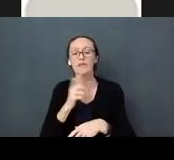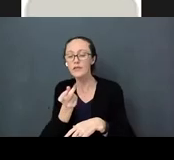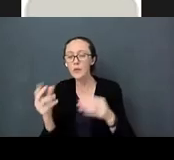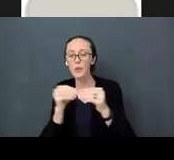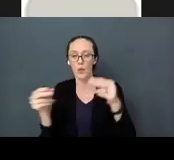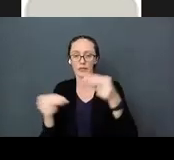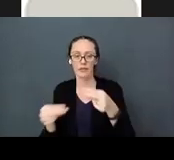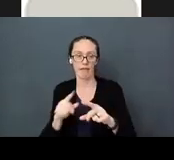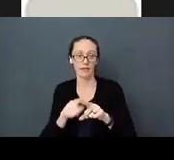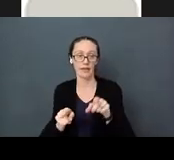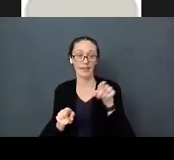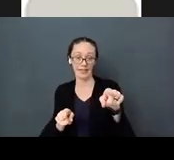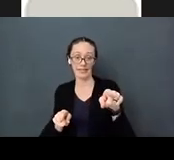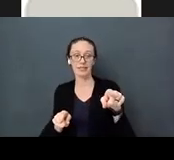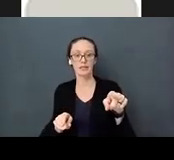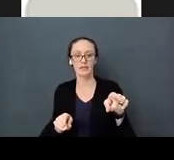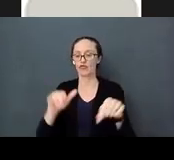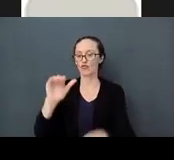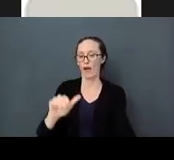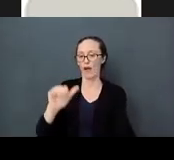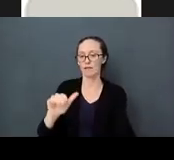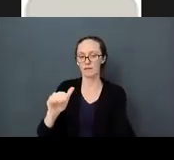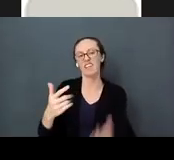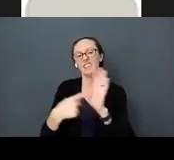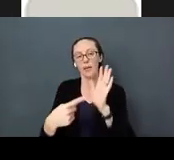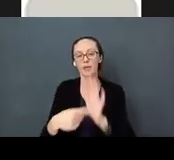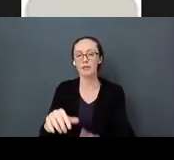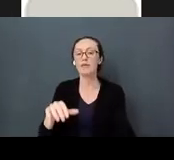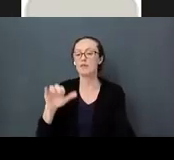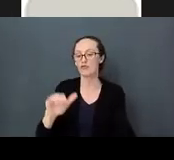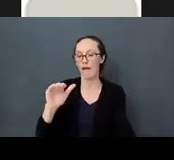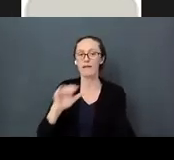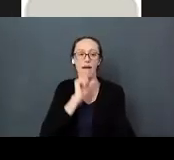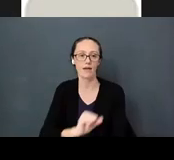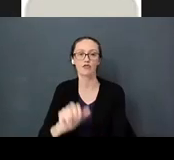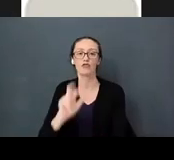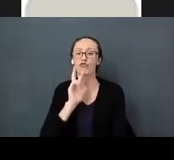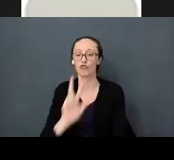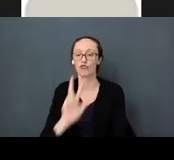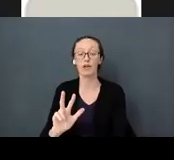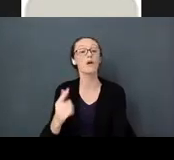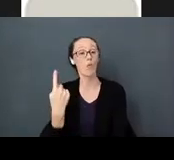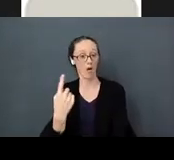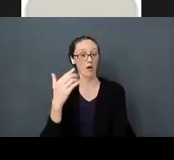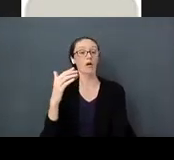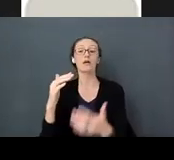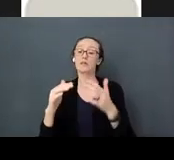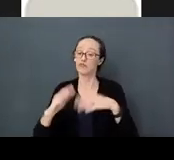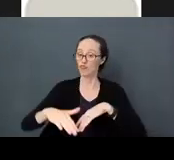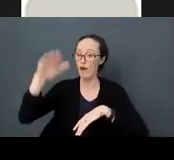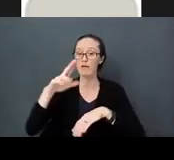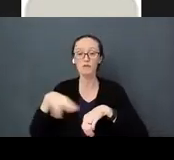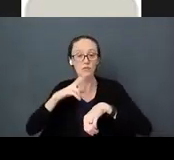This is examples of three-year-old children. One who was raised in a normal enriched, loving